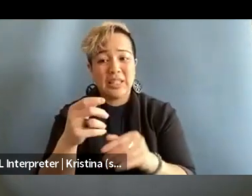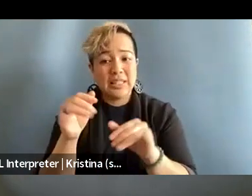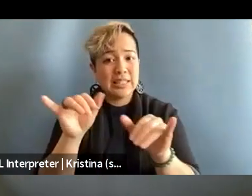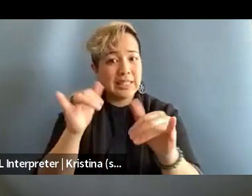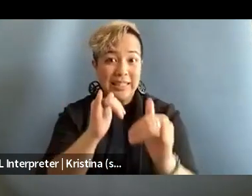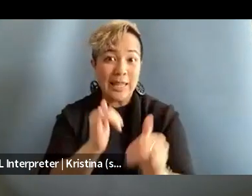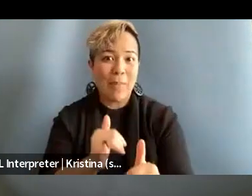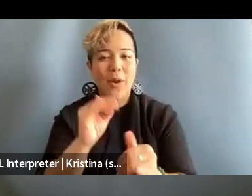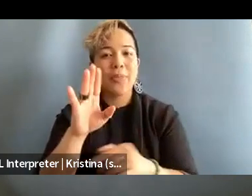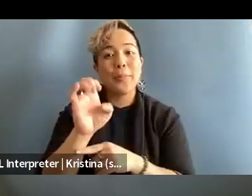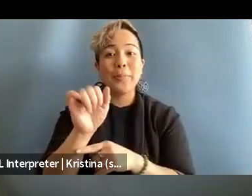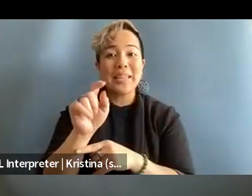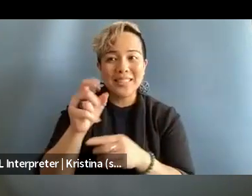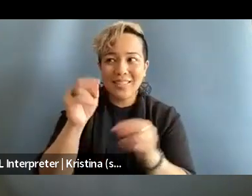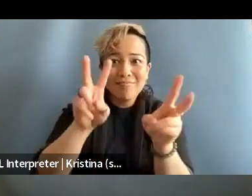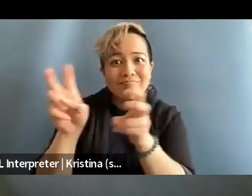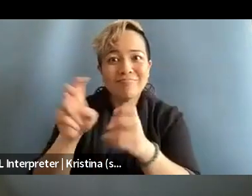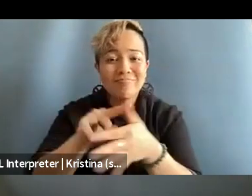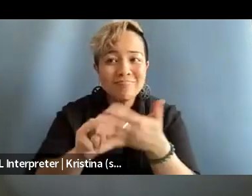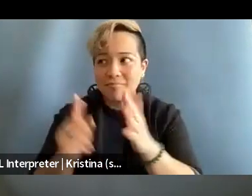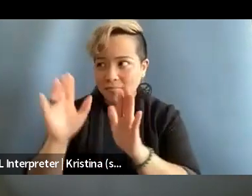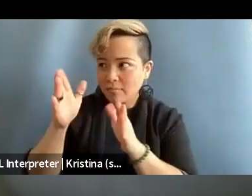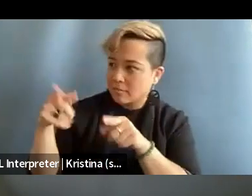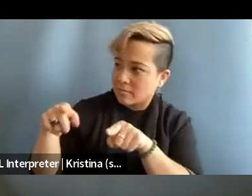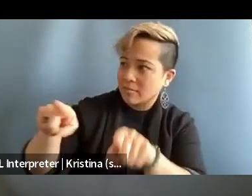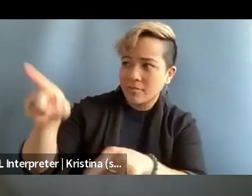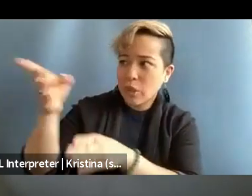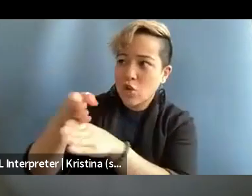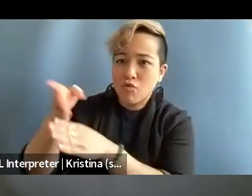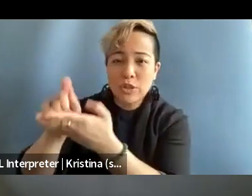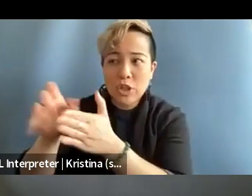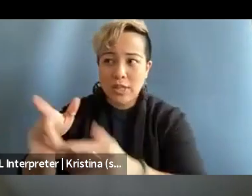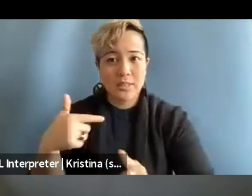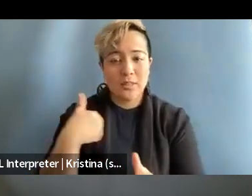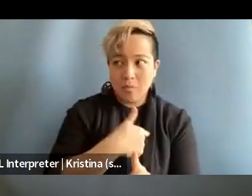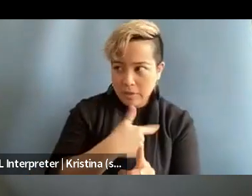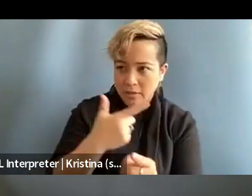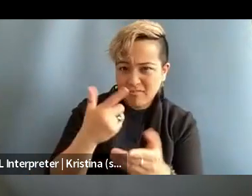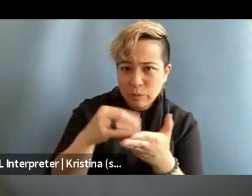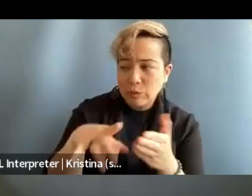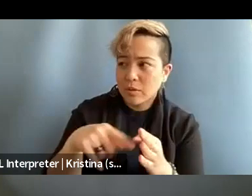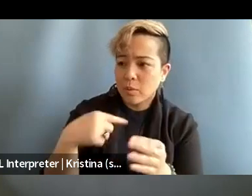covering compared to career journalists were really taking sensitive issues and putting them in the context of how